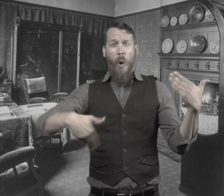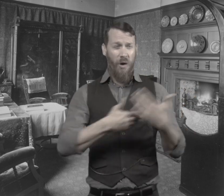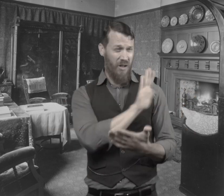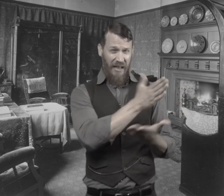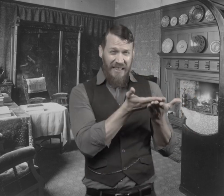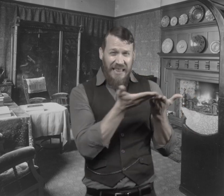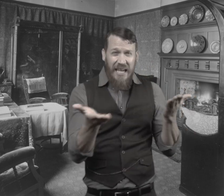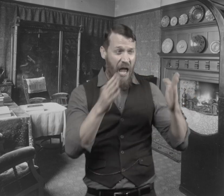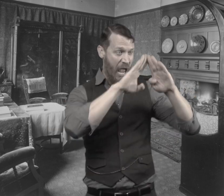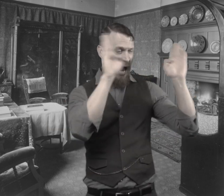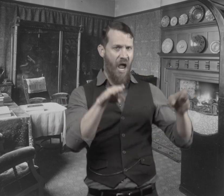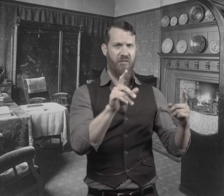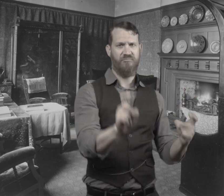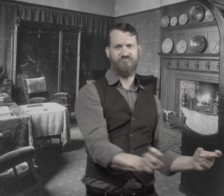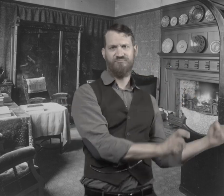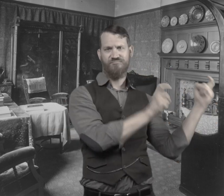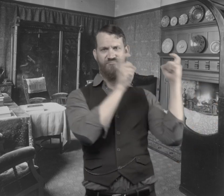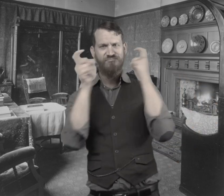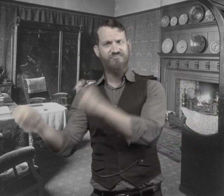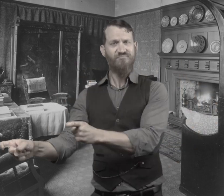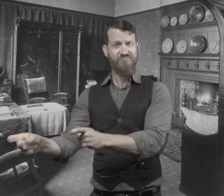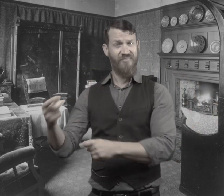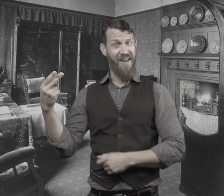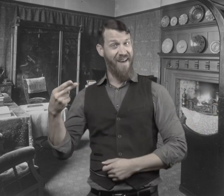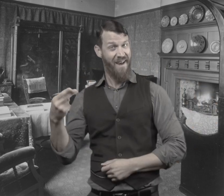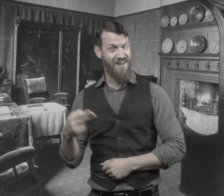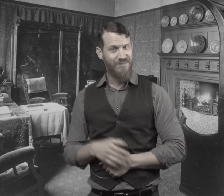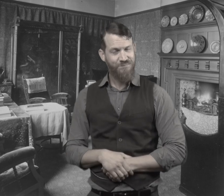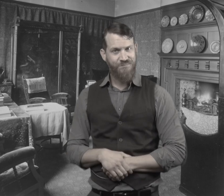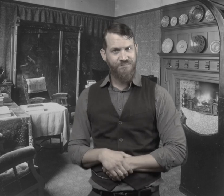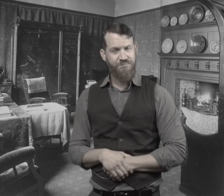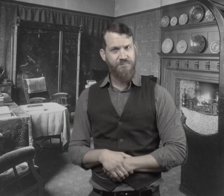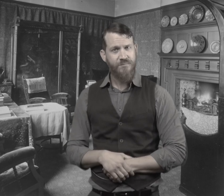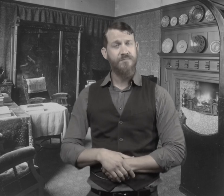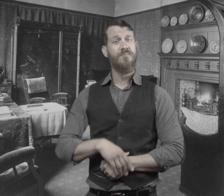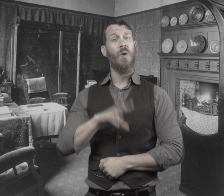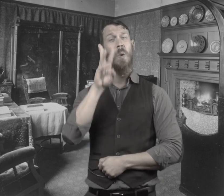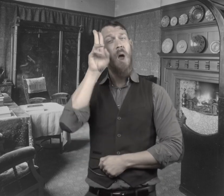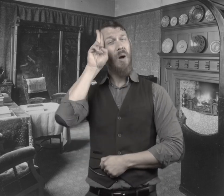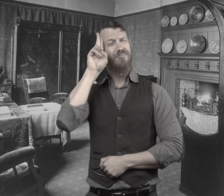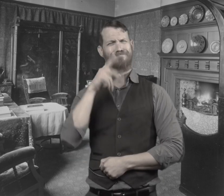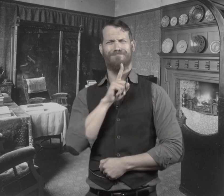of three months that all of his things, his house, his assets, would be given to Mr. Hyde.